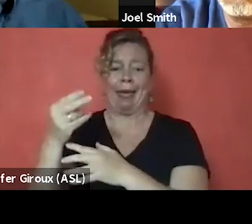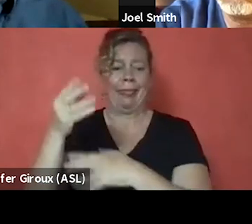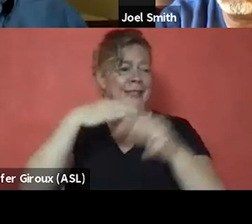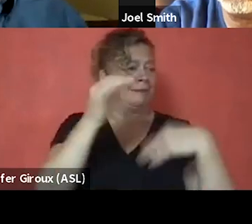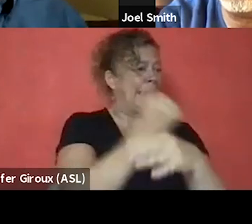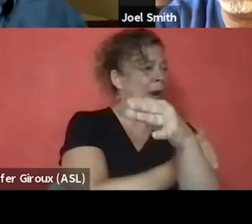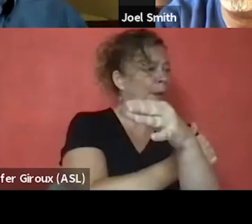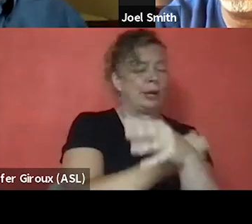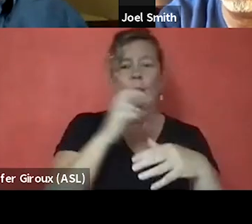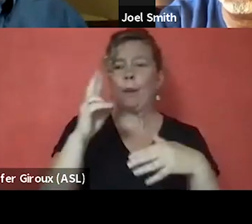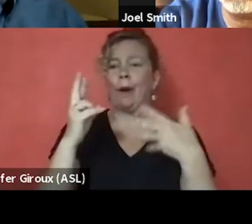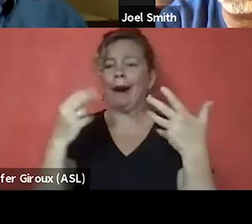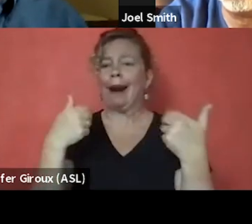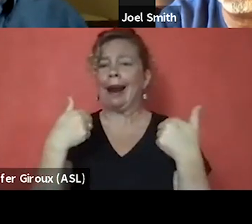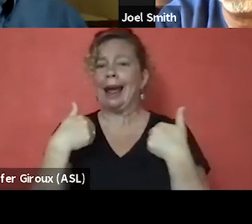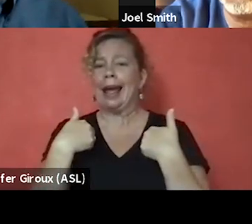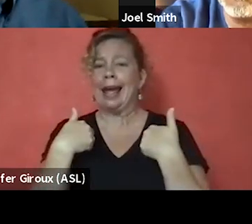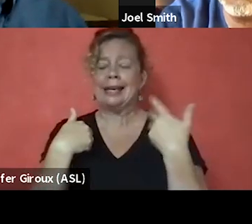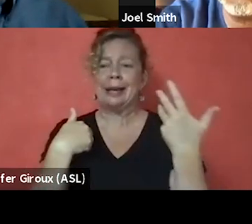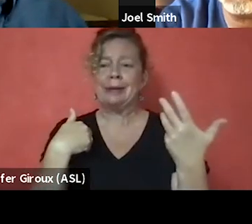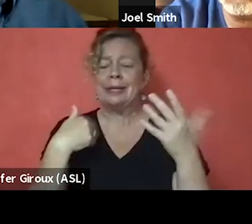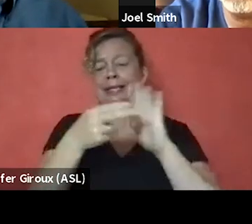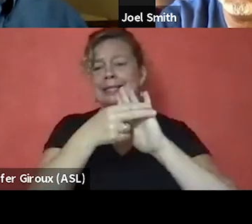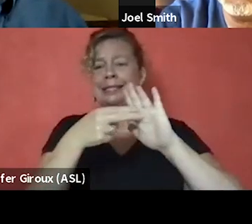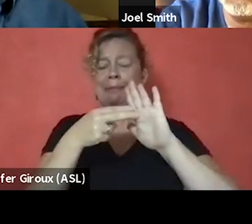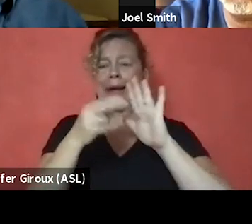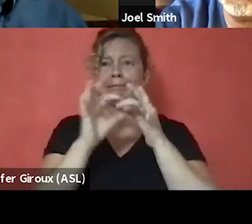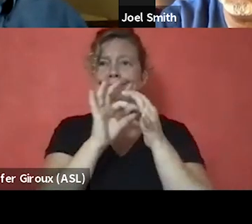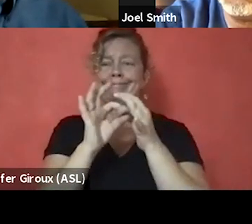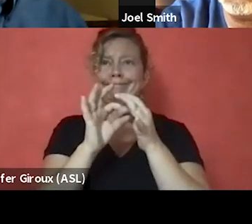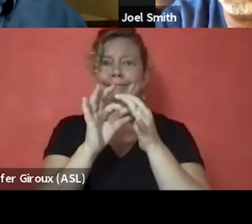Or I had stigma around having to deal